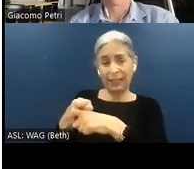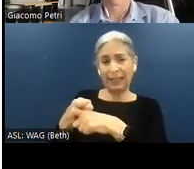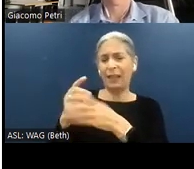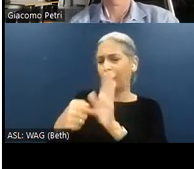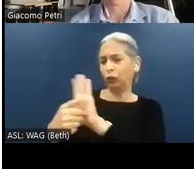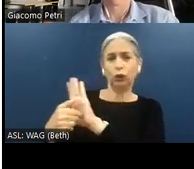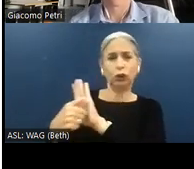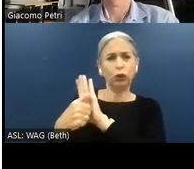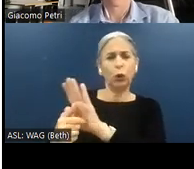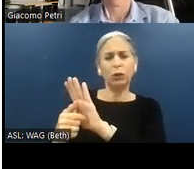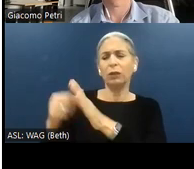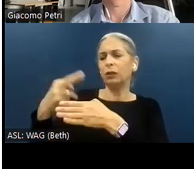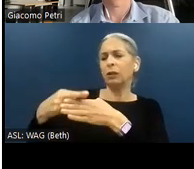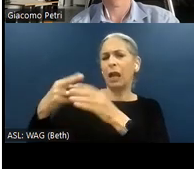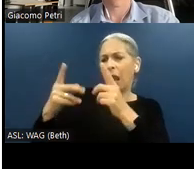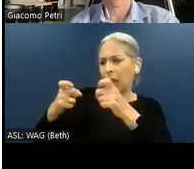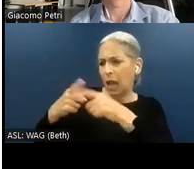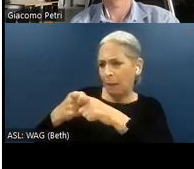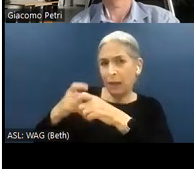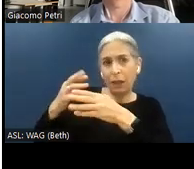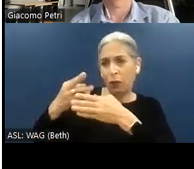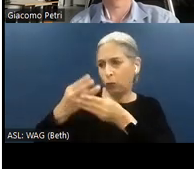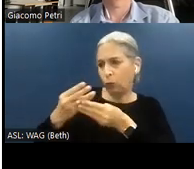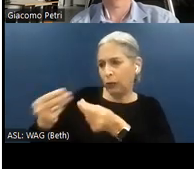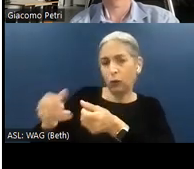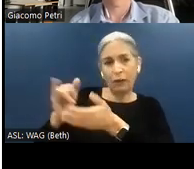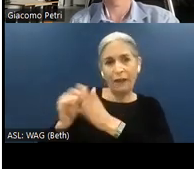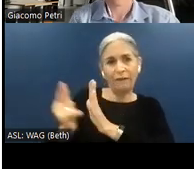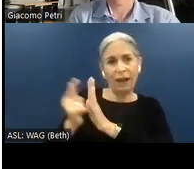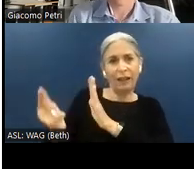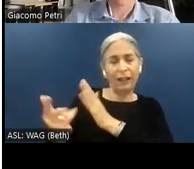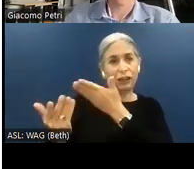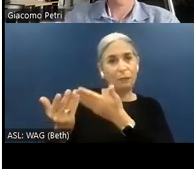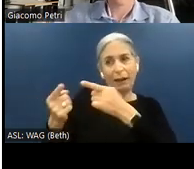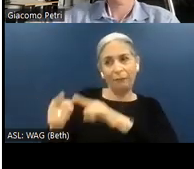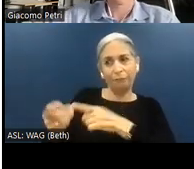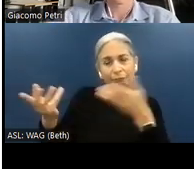how complex the resolution of that violation might be.